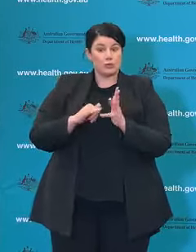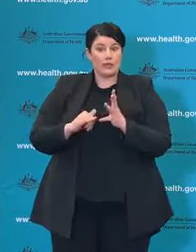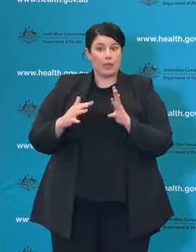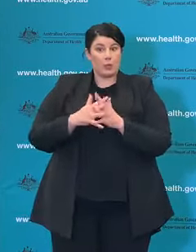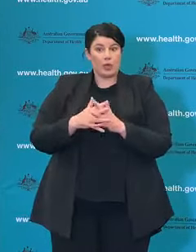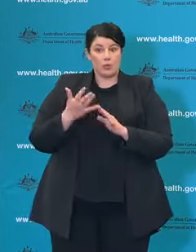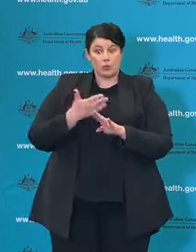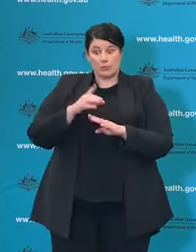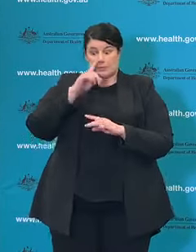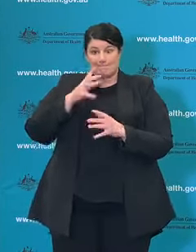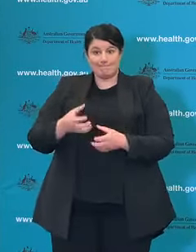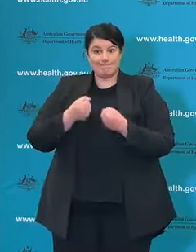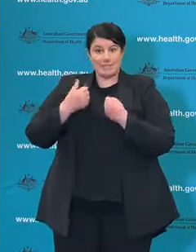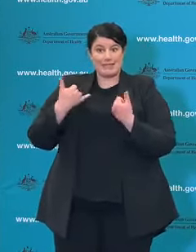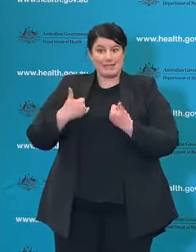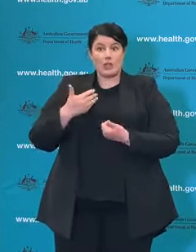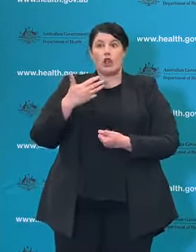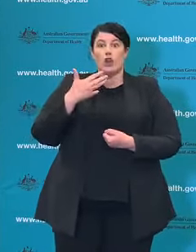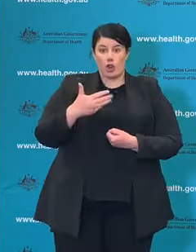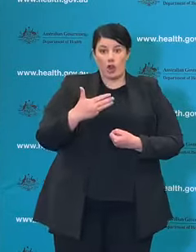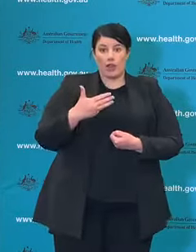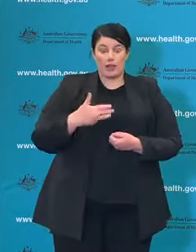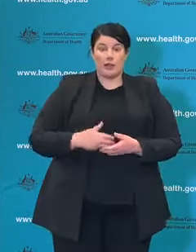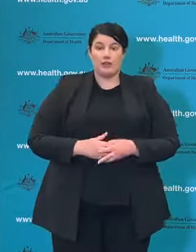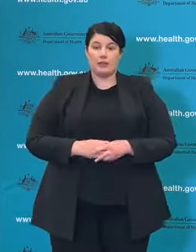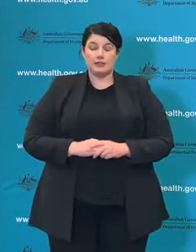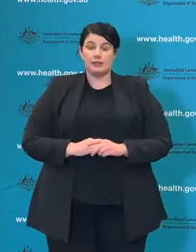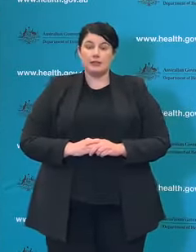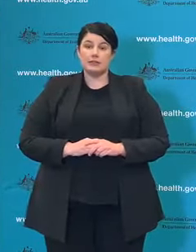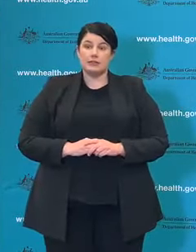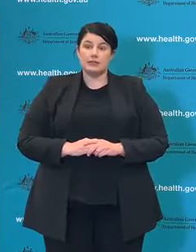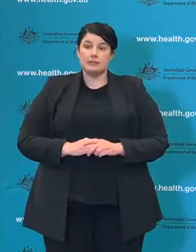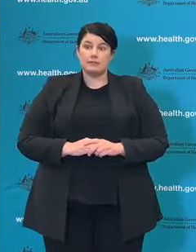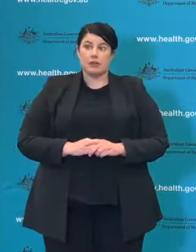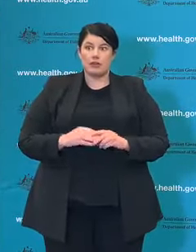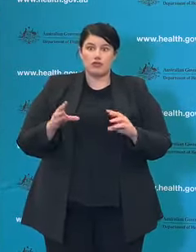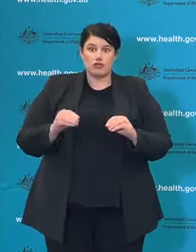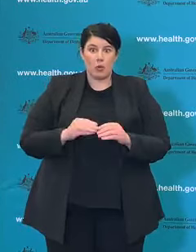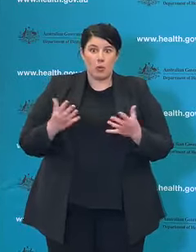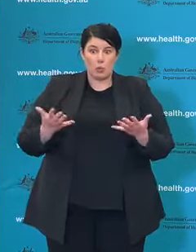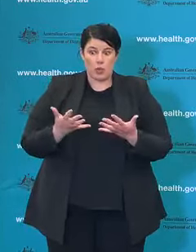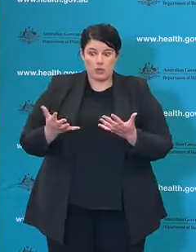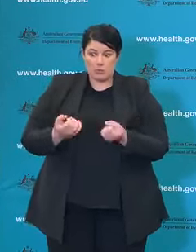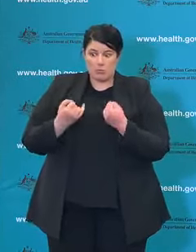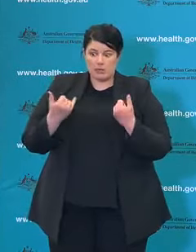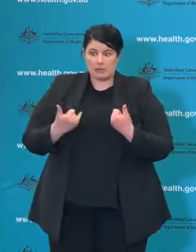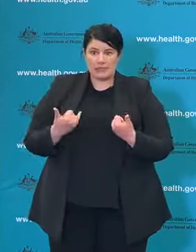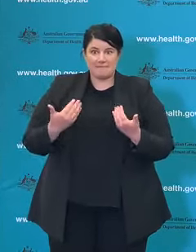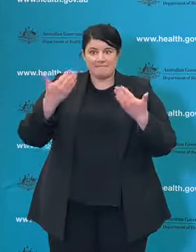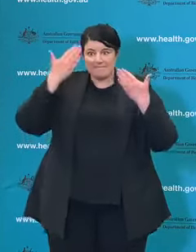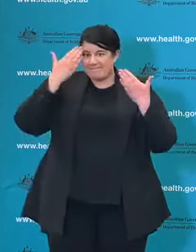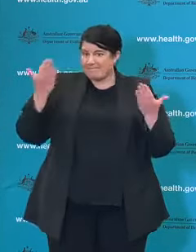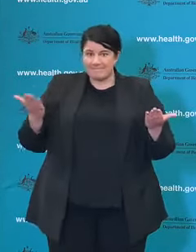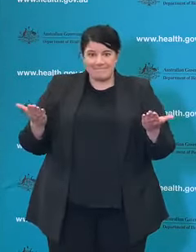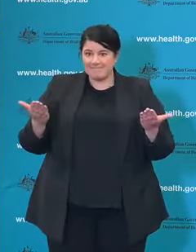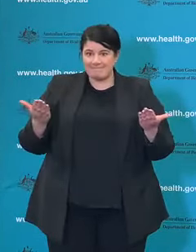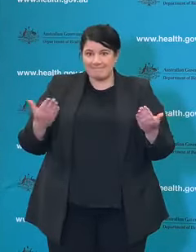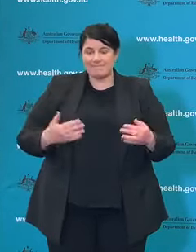as you say where the source is unknown this week. Why are those cases